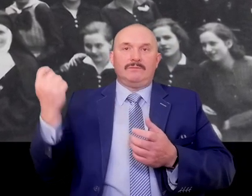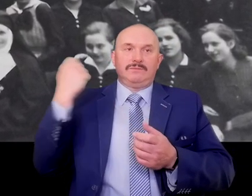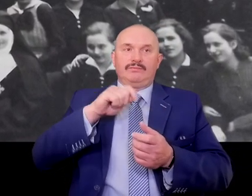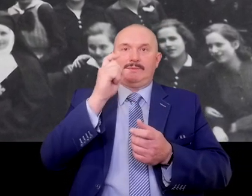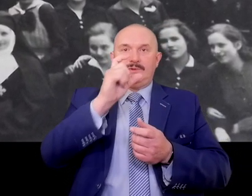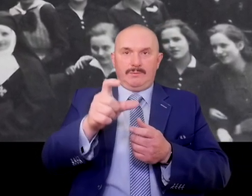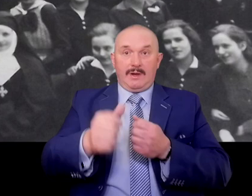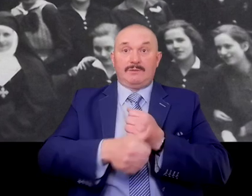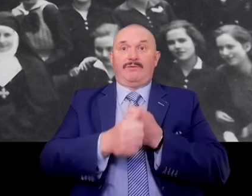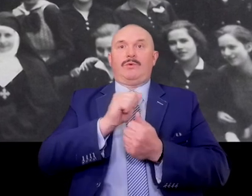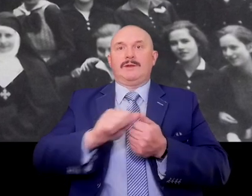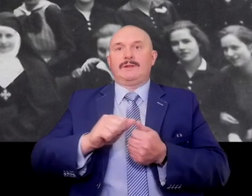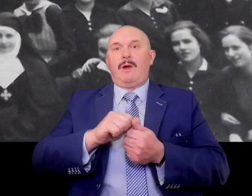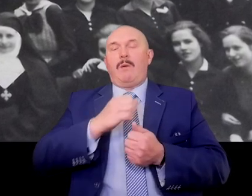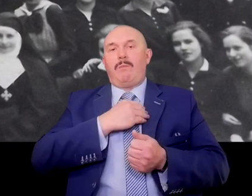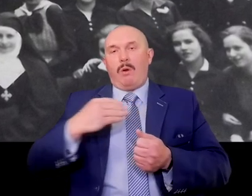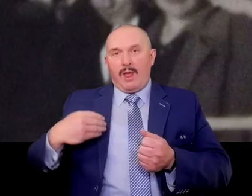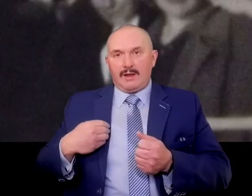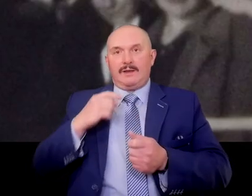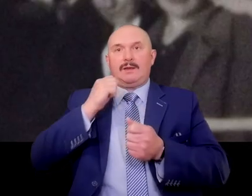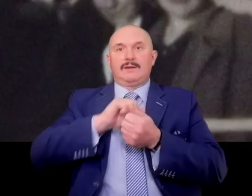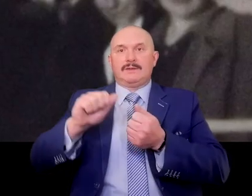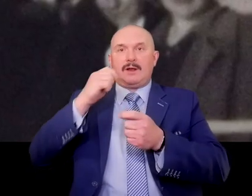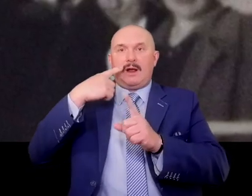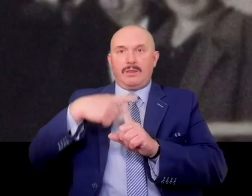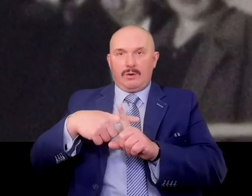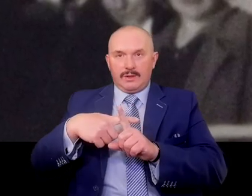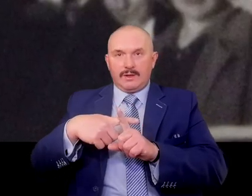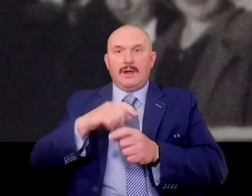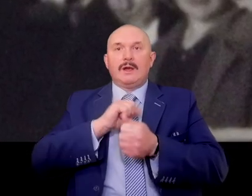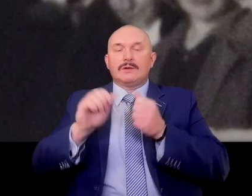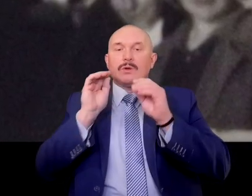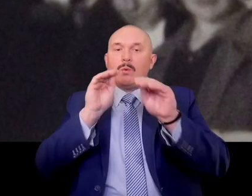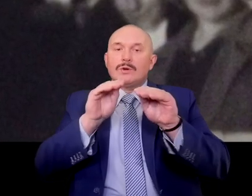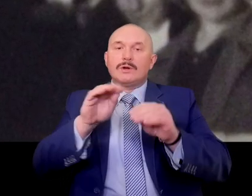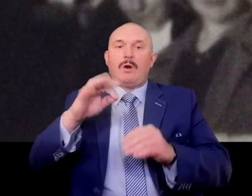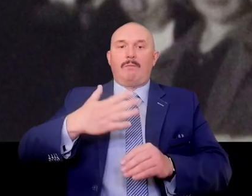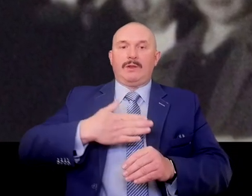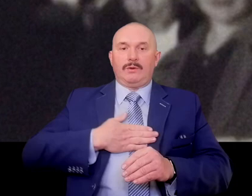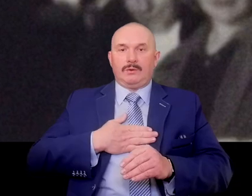for being Polish, for being Catholic, for teaching them to love Poland every day.